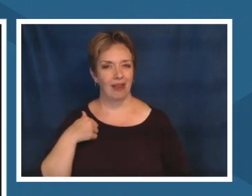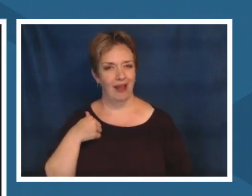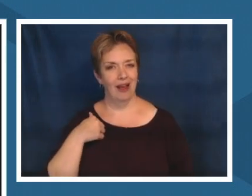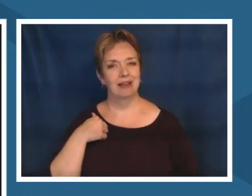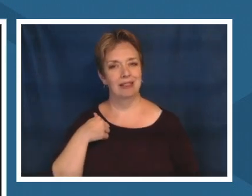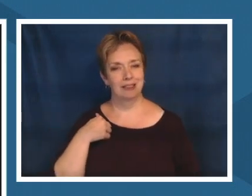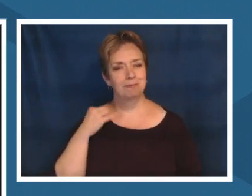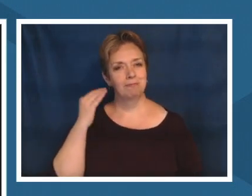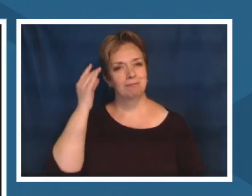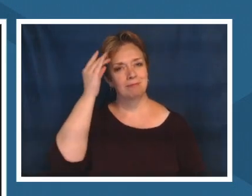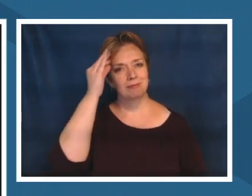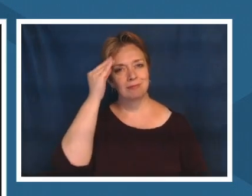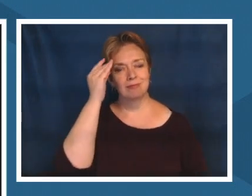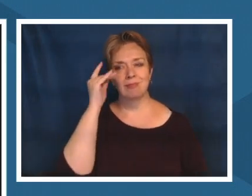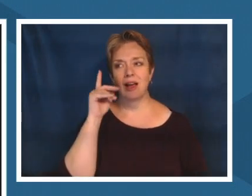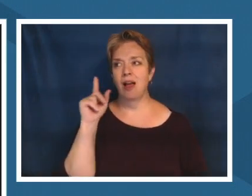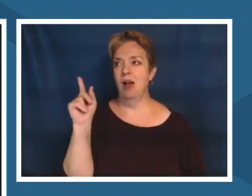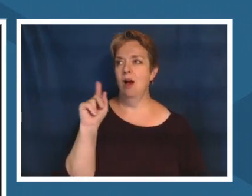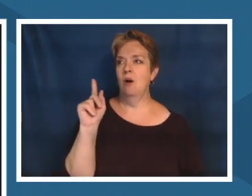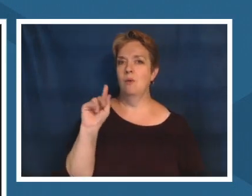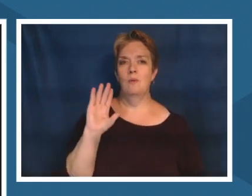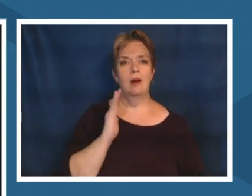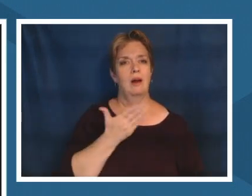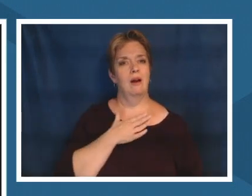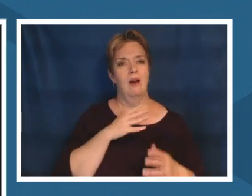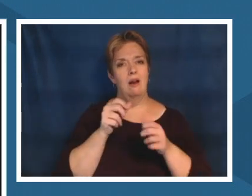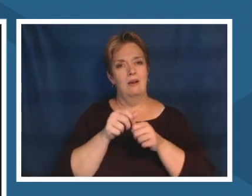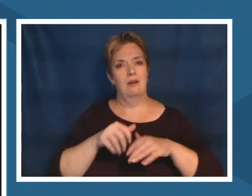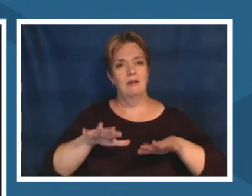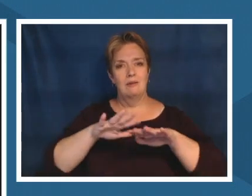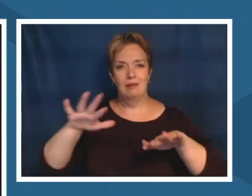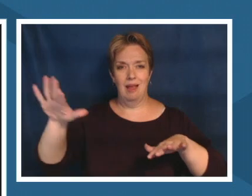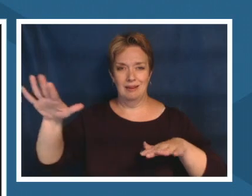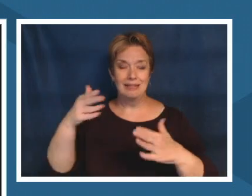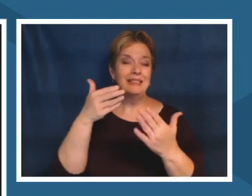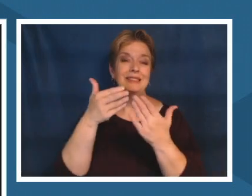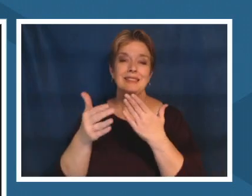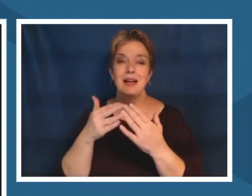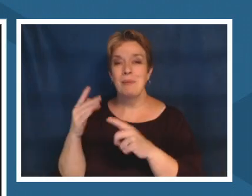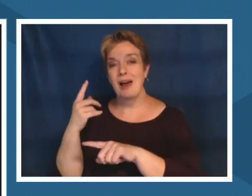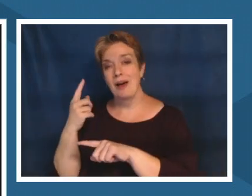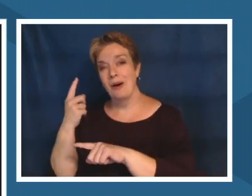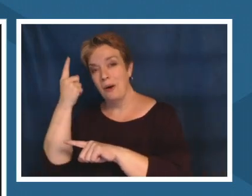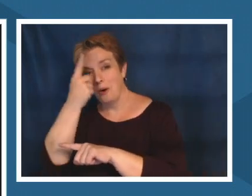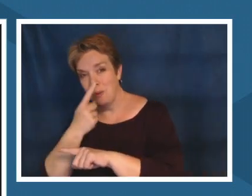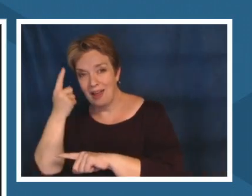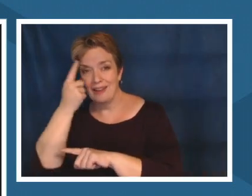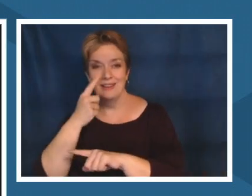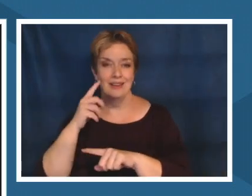in hawaii or or washington or in colorado or wherever we are